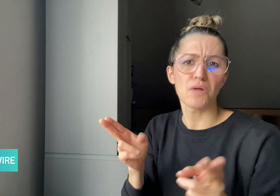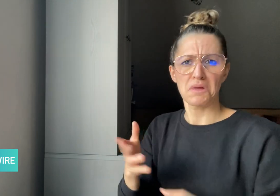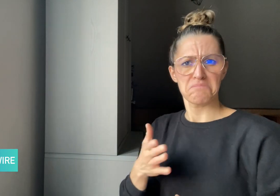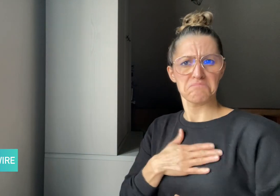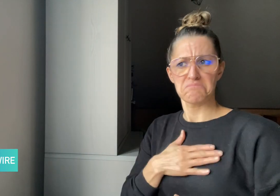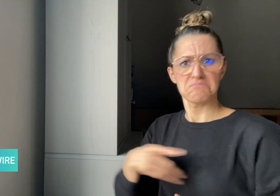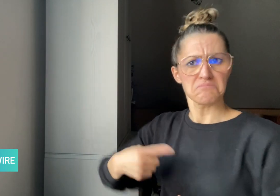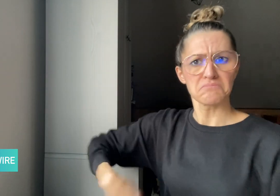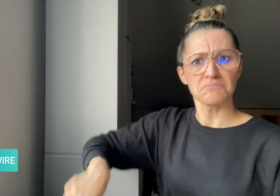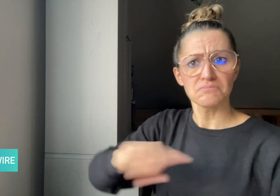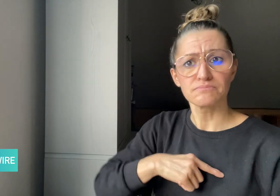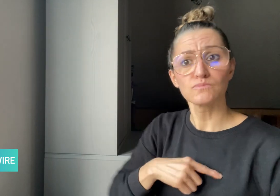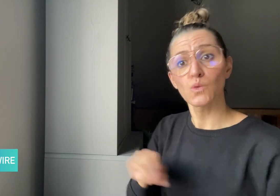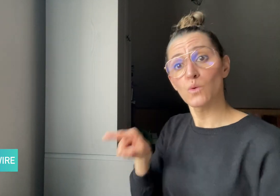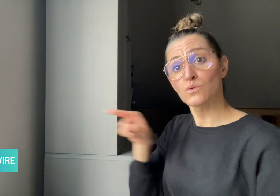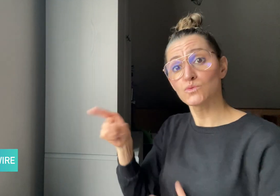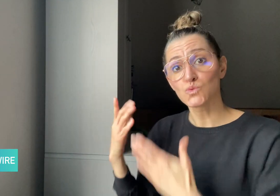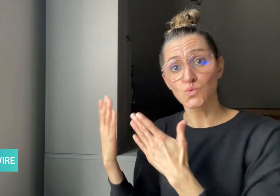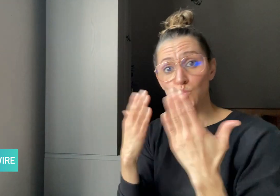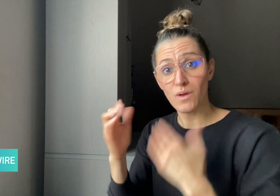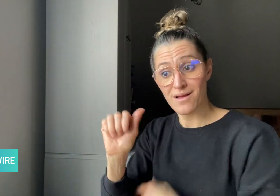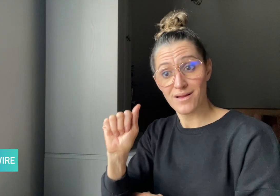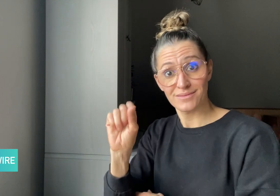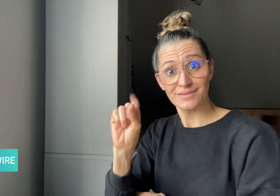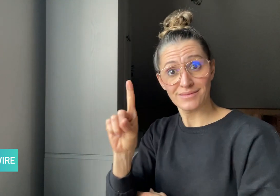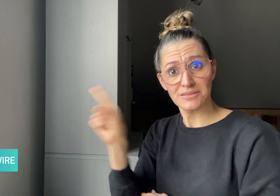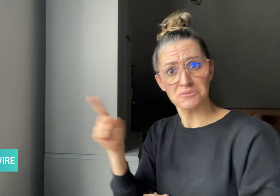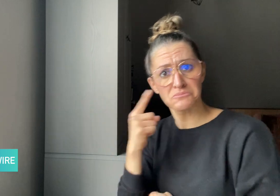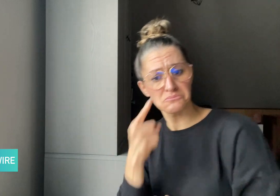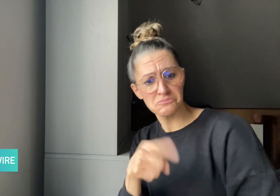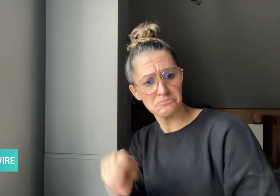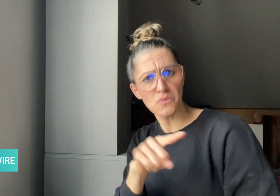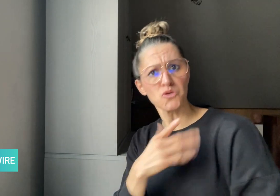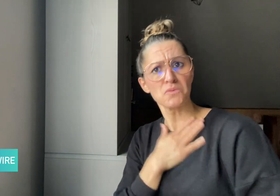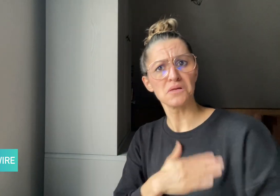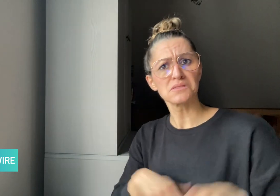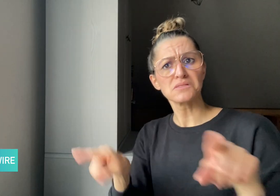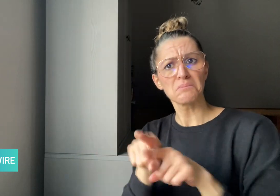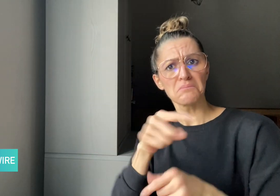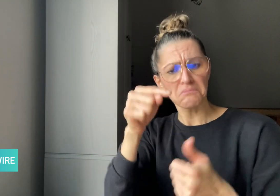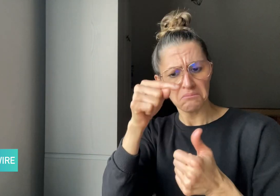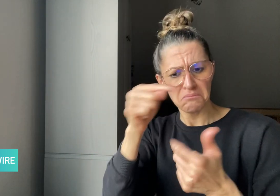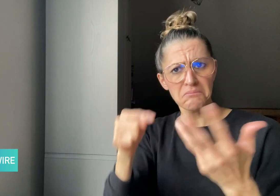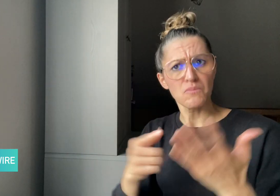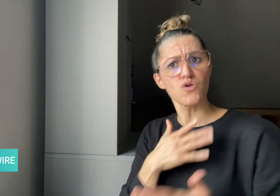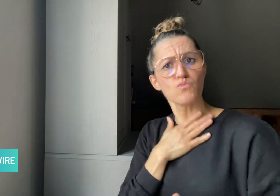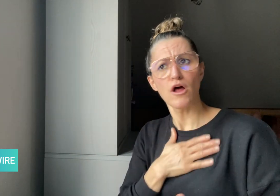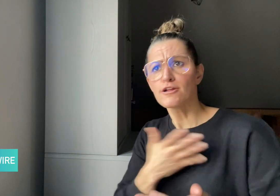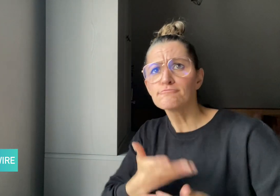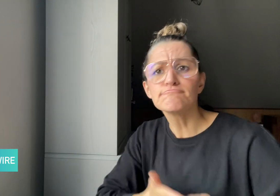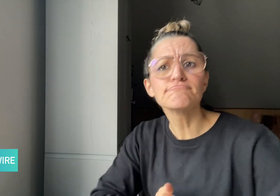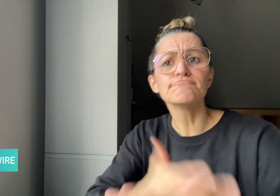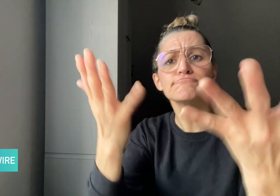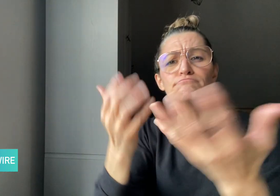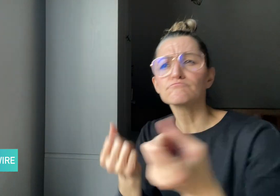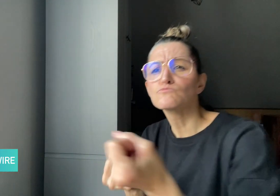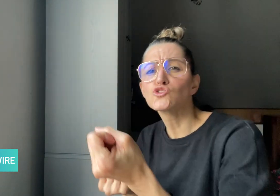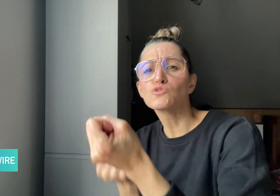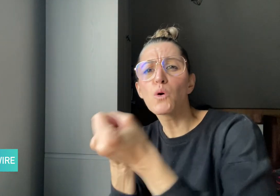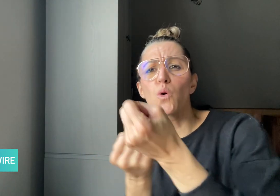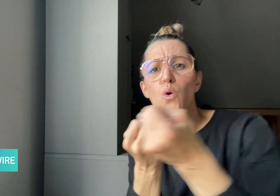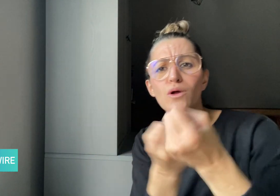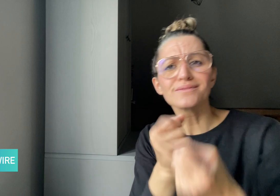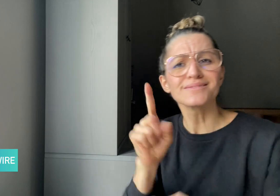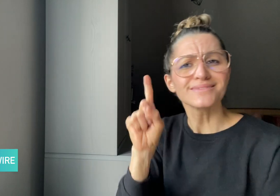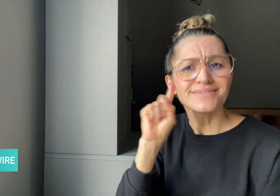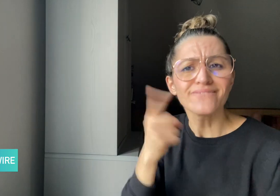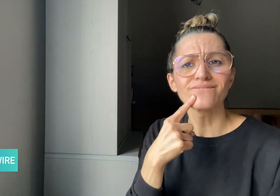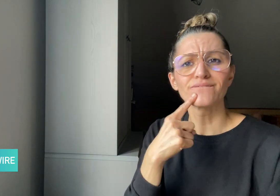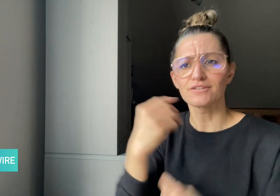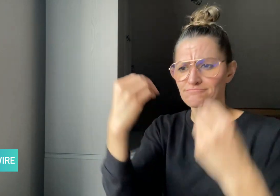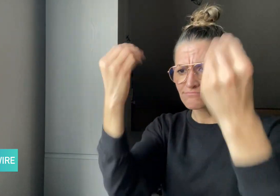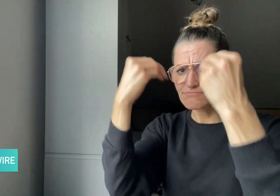to use these tools to support Deaf students anywhere